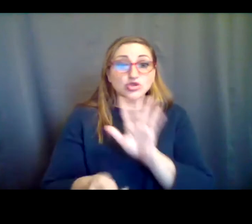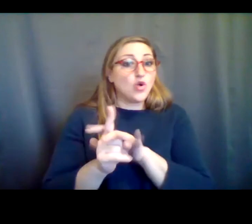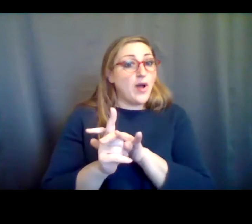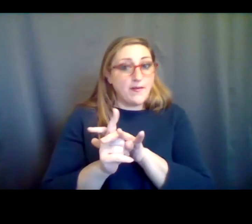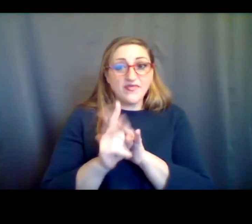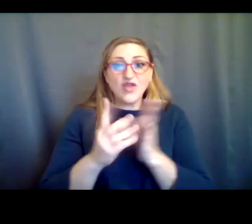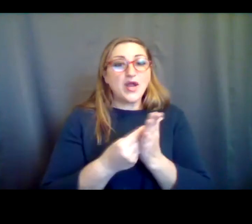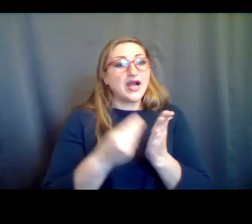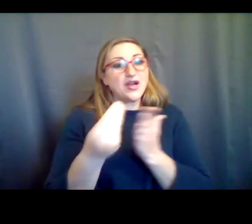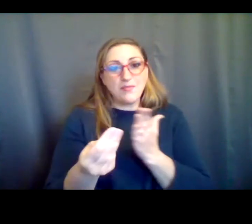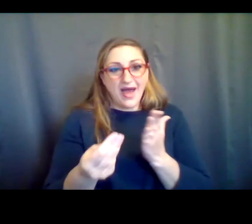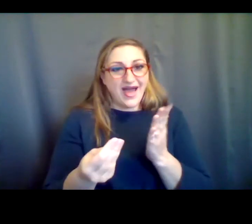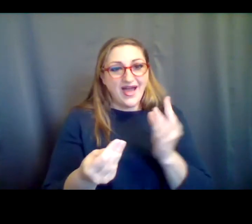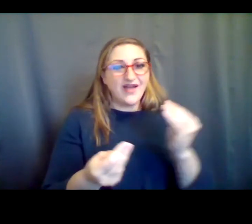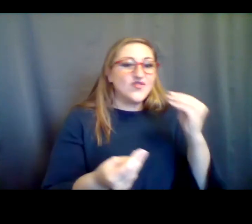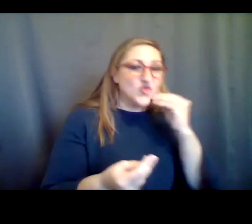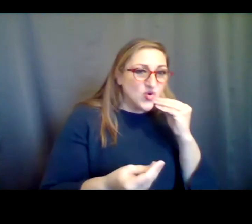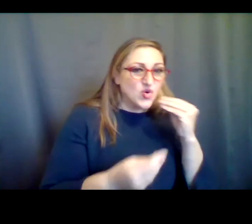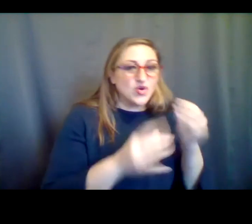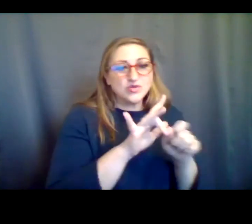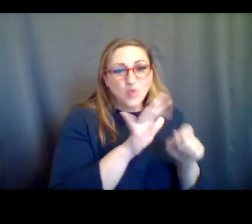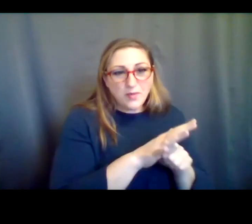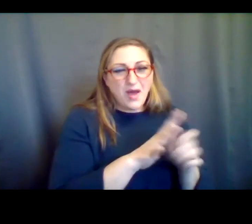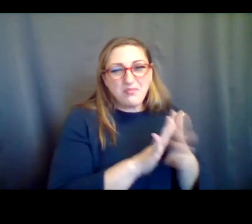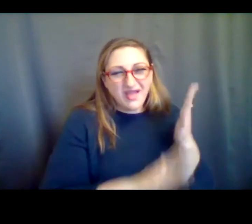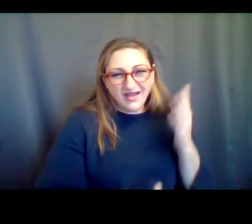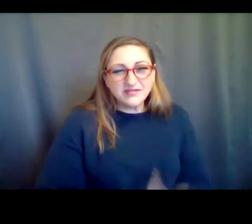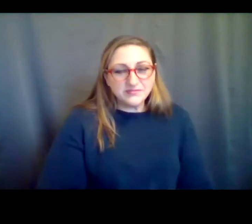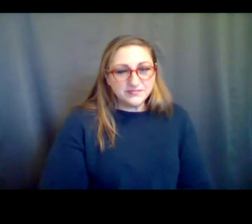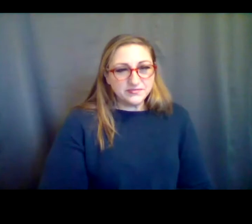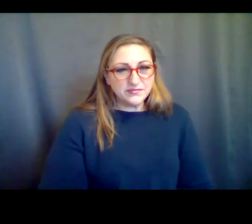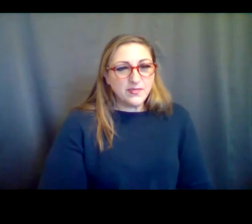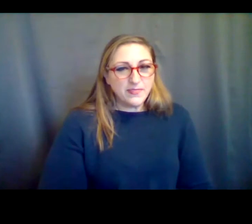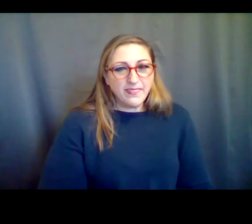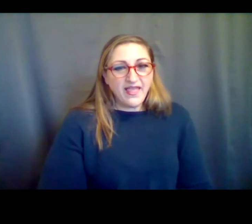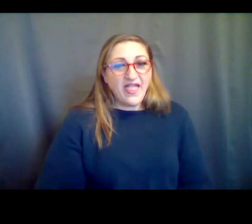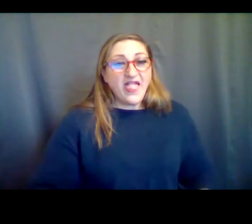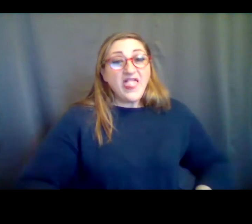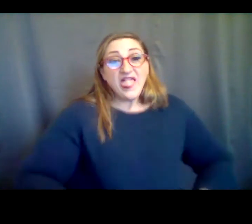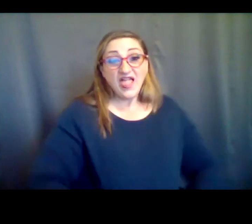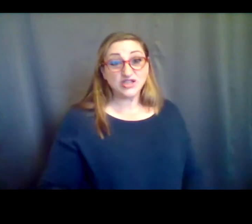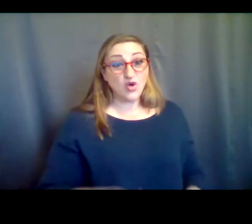buy a pretzel and a soda or something , you know, that's where the pain is happening right now